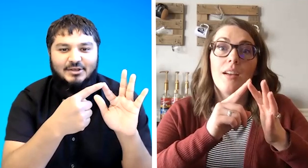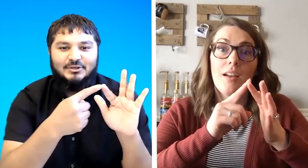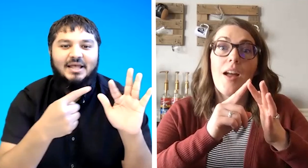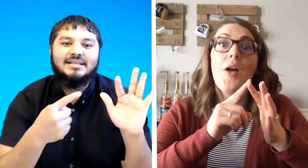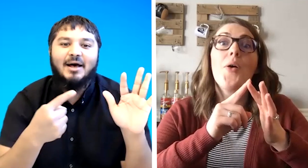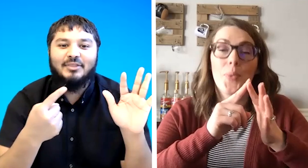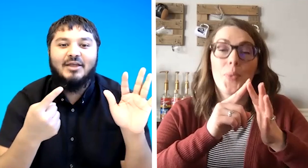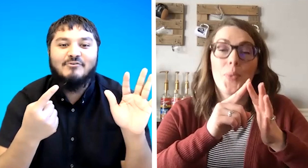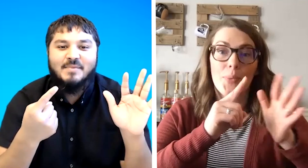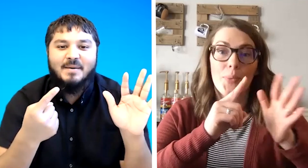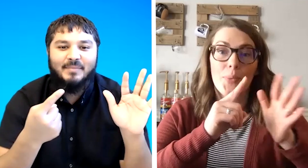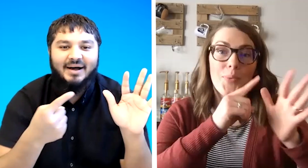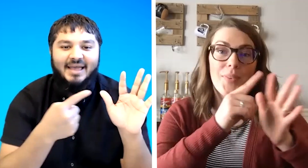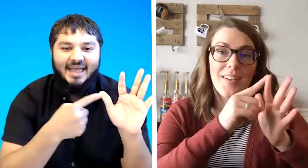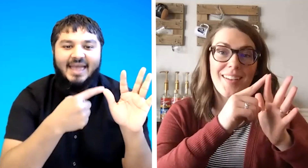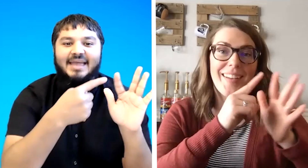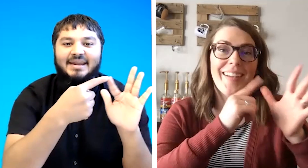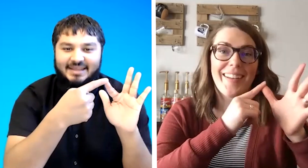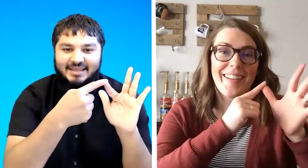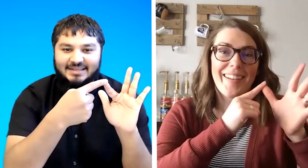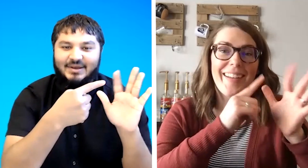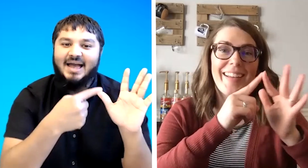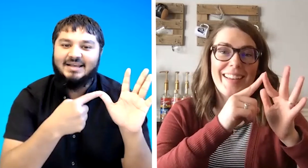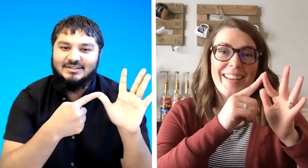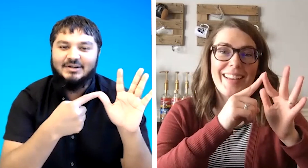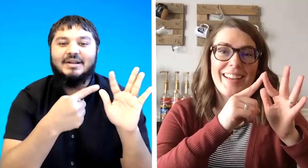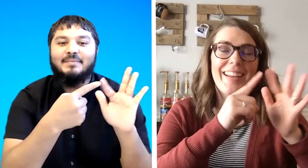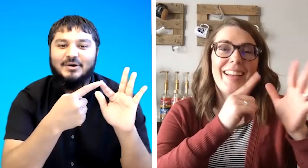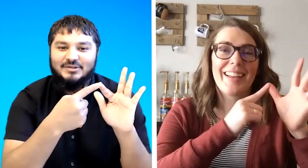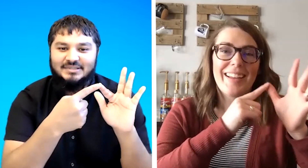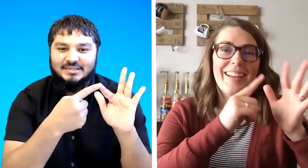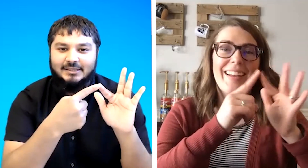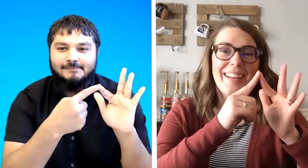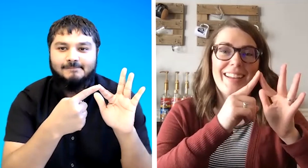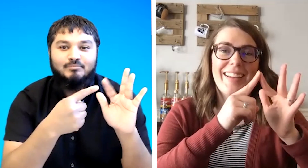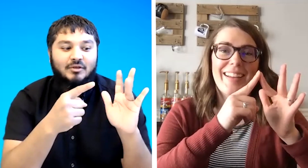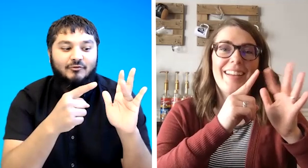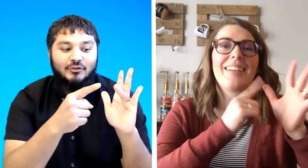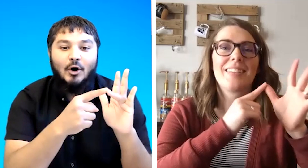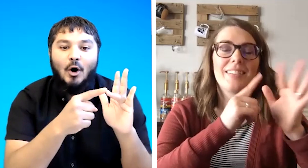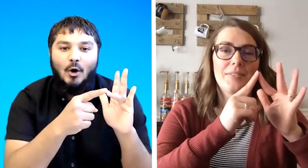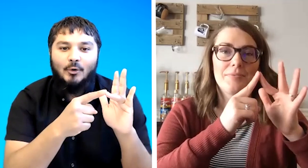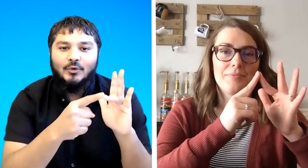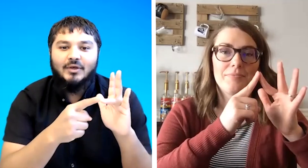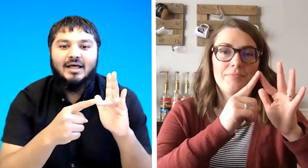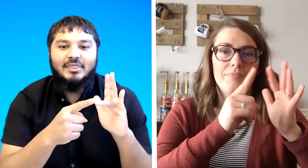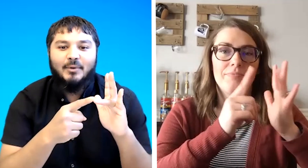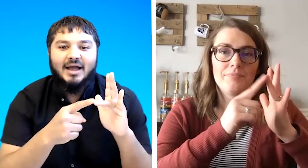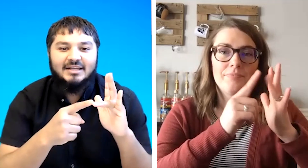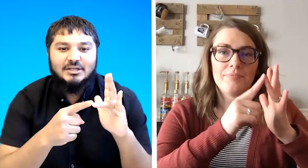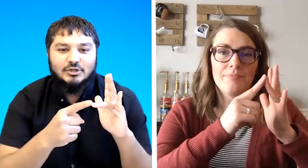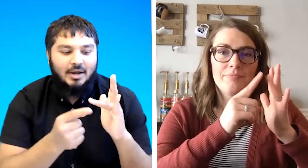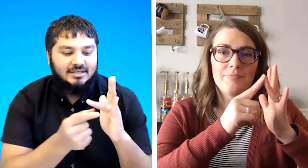so that's how they remember a and e so accident and emergency for the o the way i teach or i say